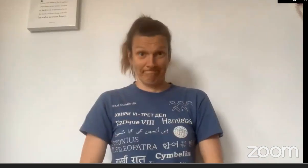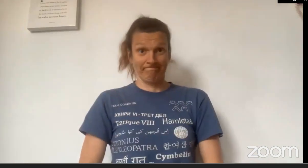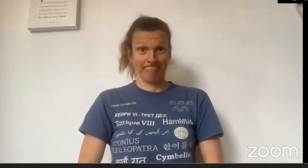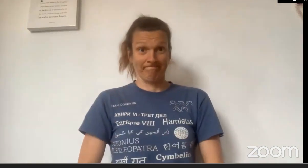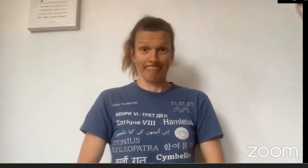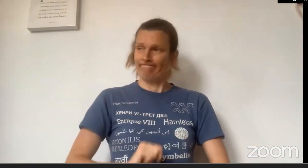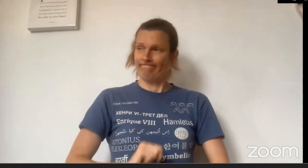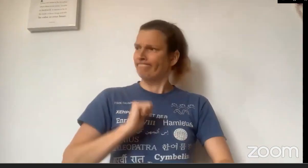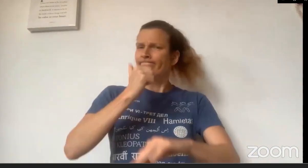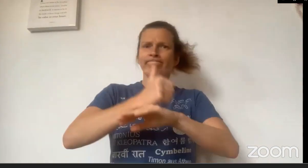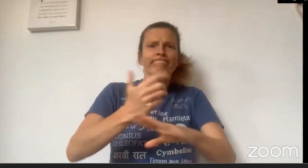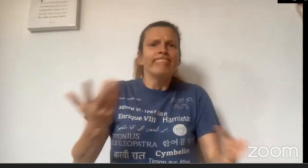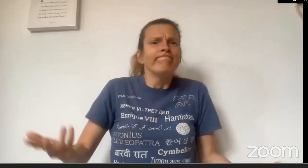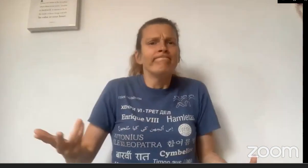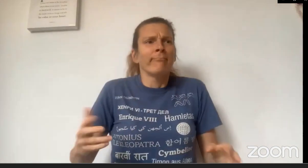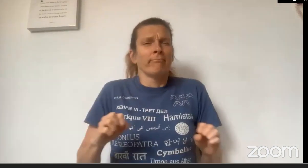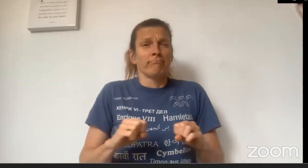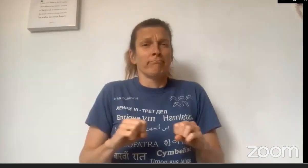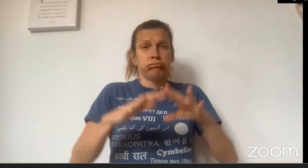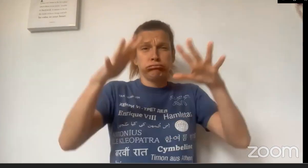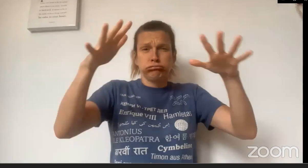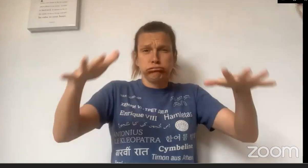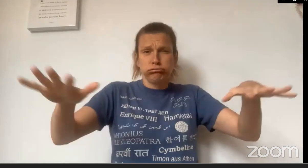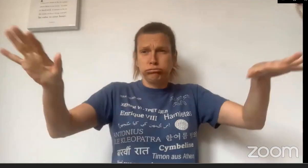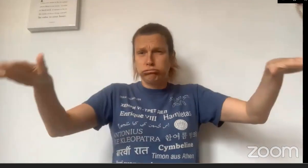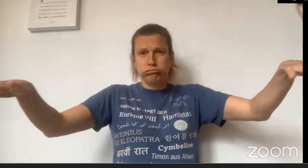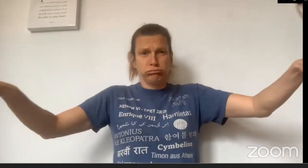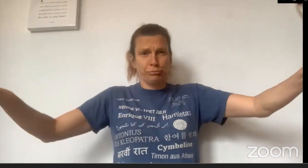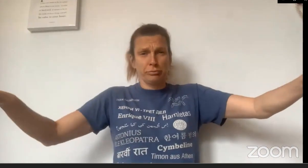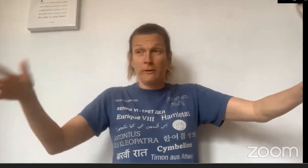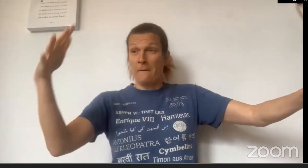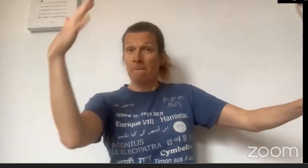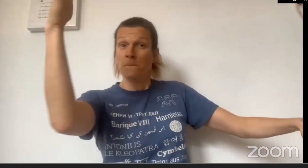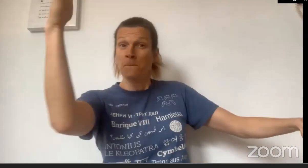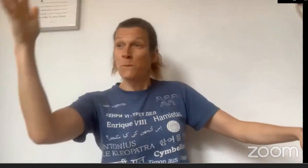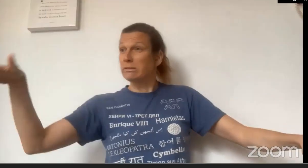It's set in the countryside,